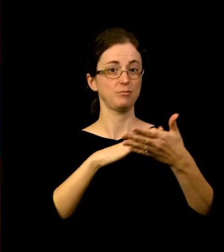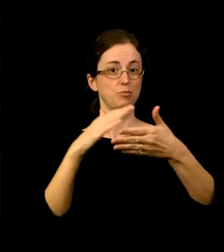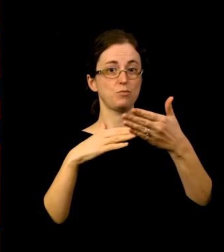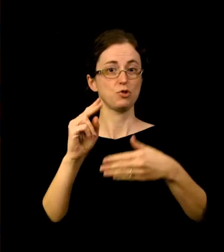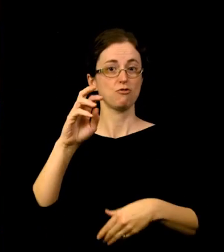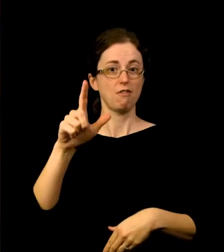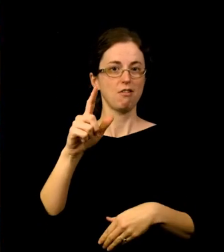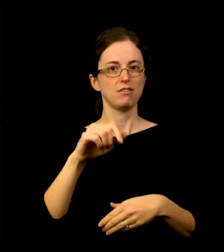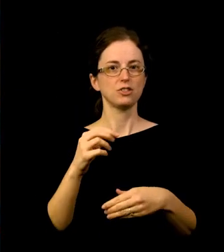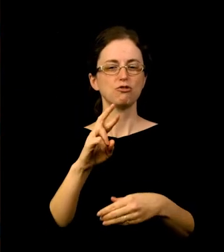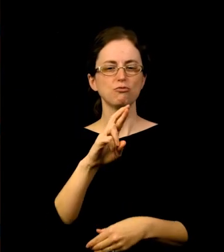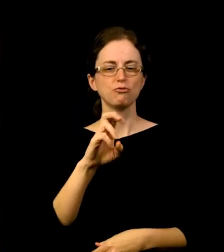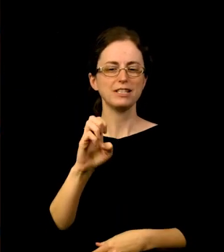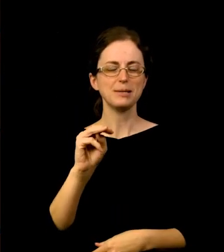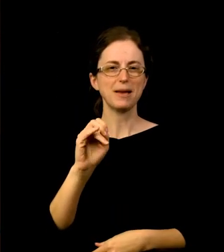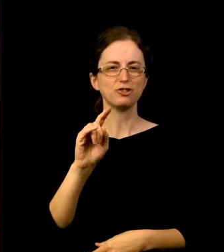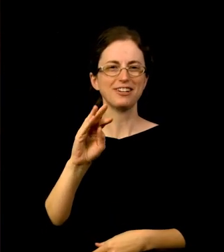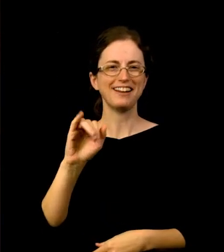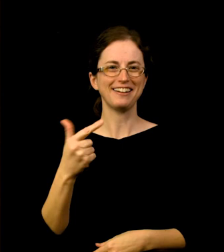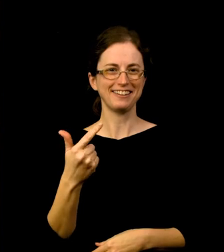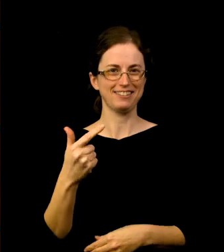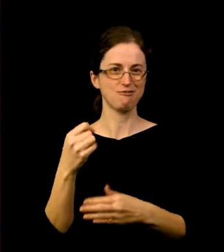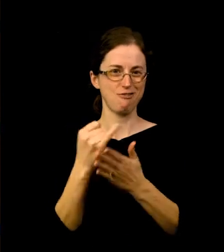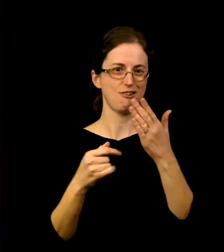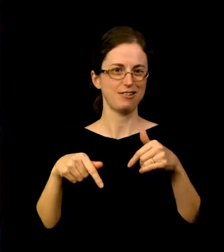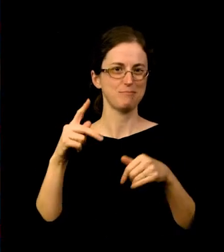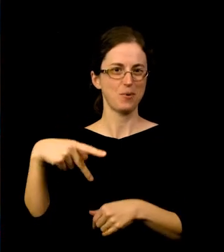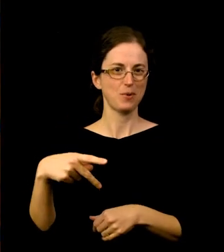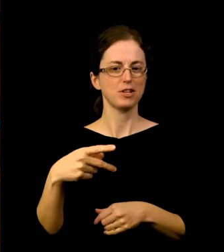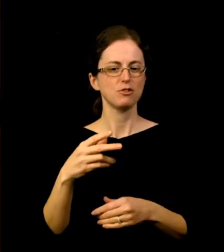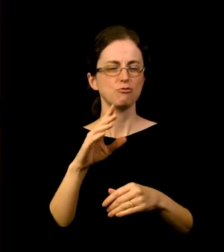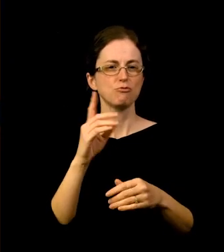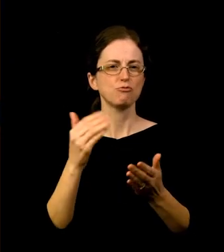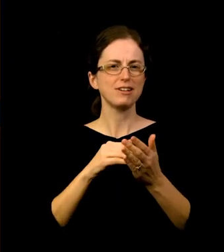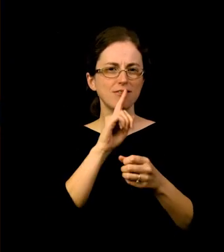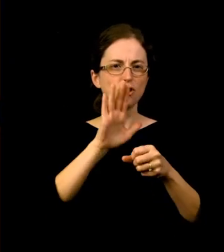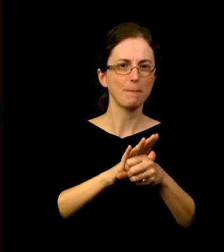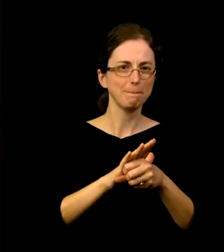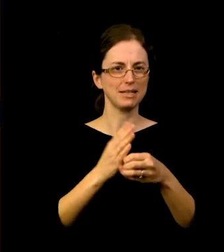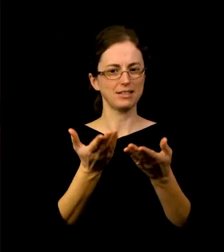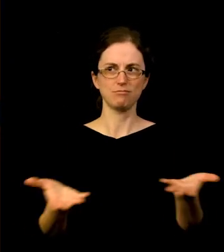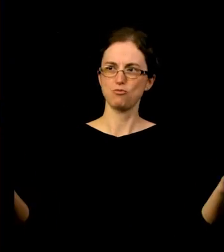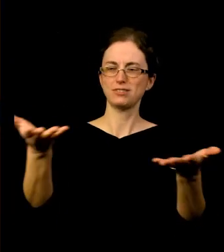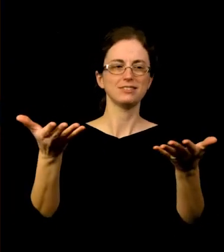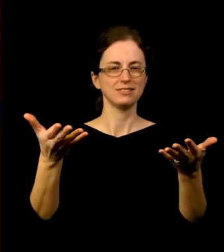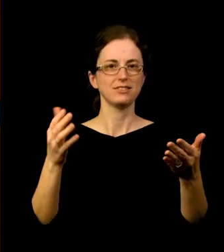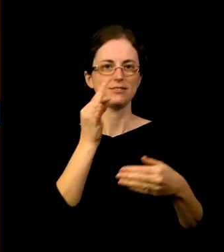re-affirming the presence of Native people and the power of Native women. This exhibition is a Center for Contemporary Native American Art